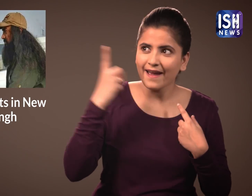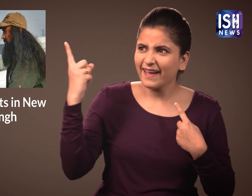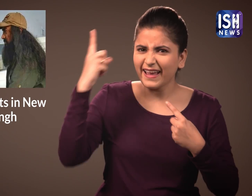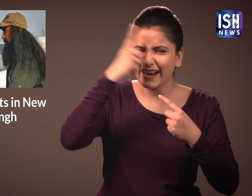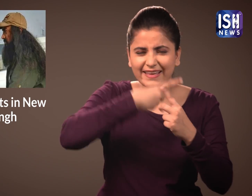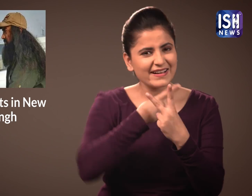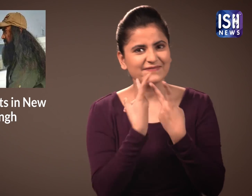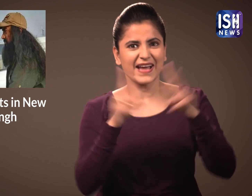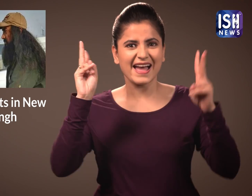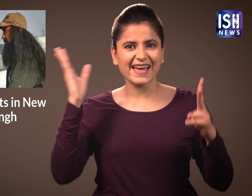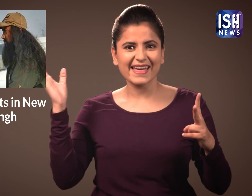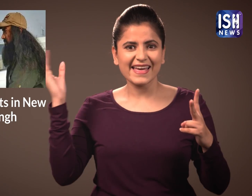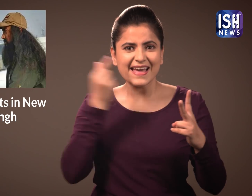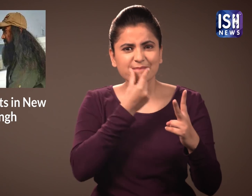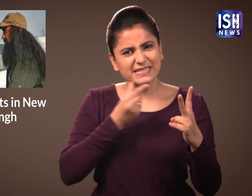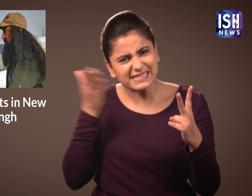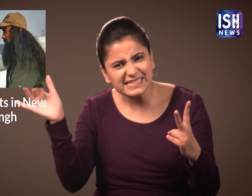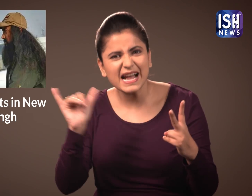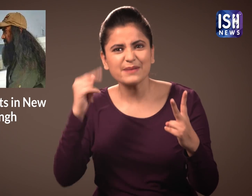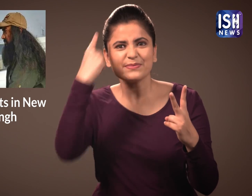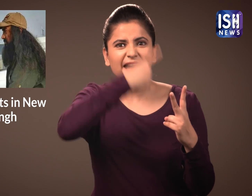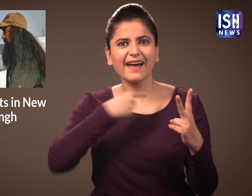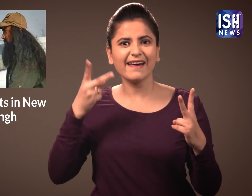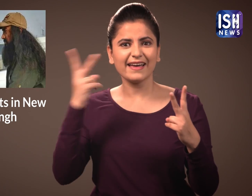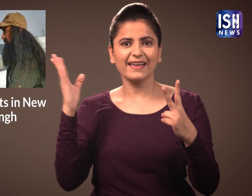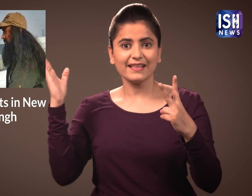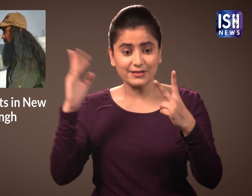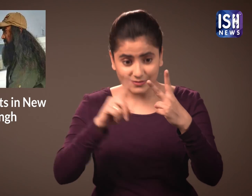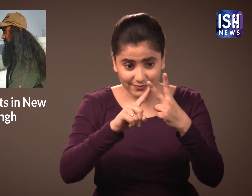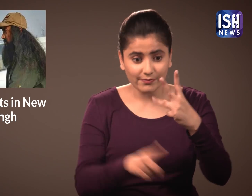Doesn't he look different! But that is Amir!